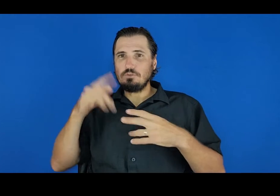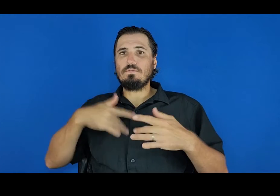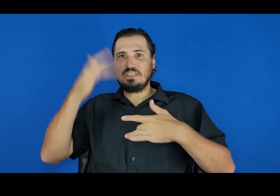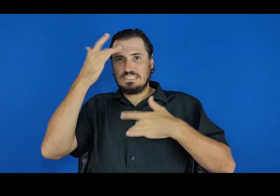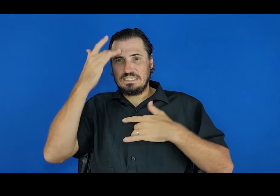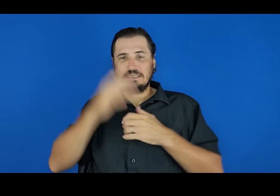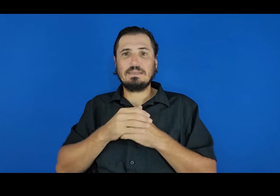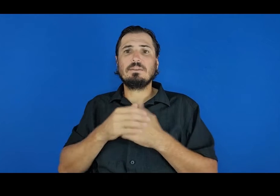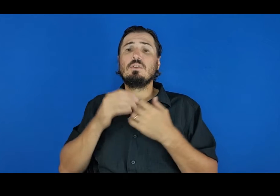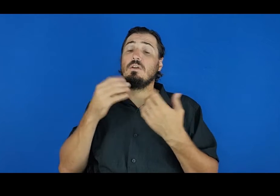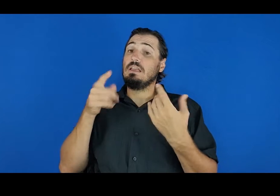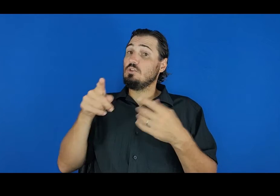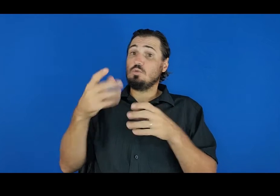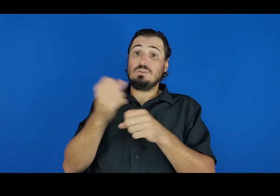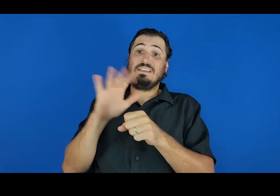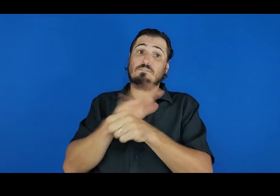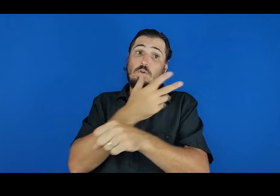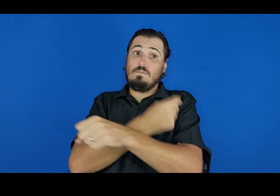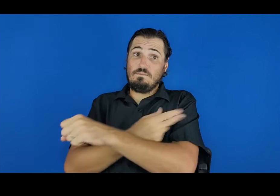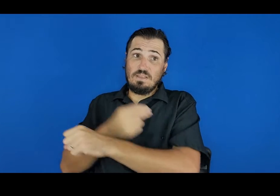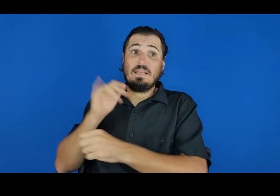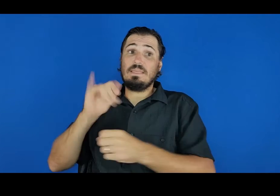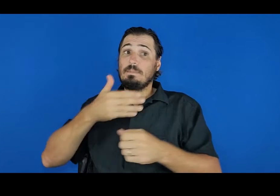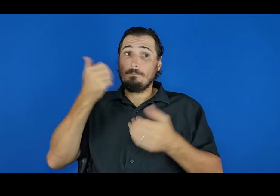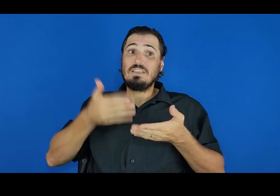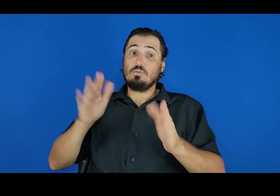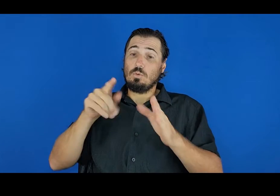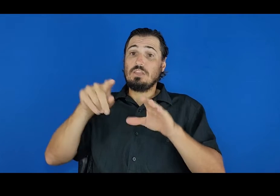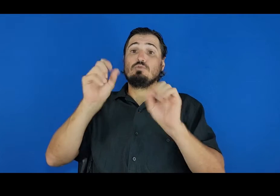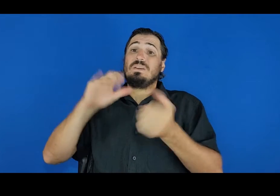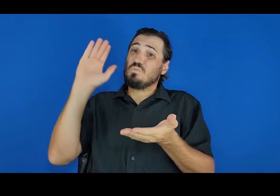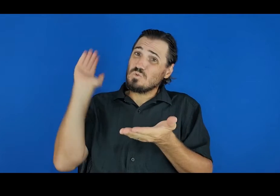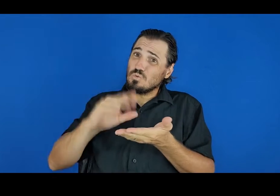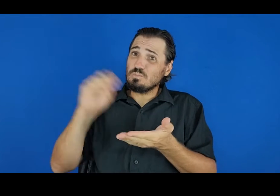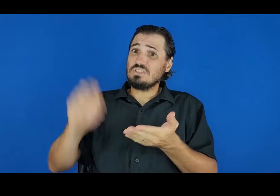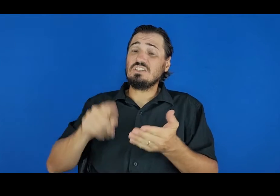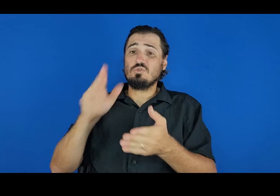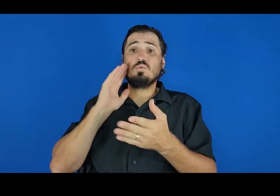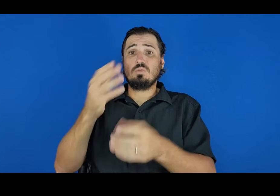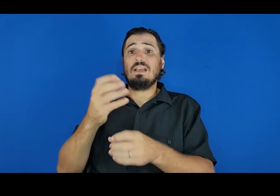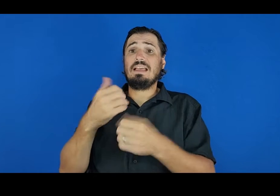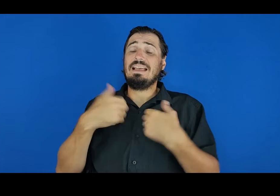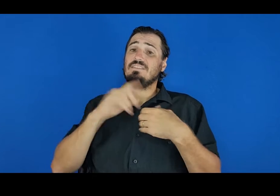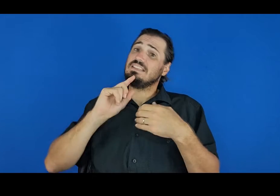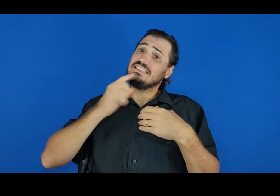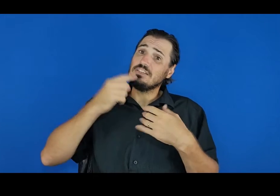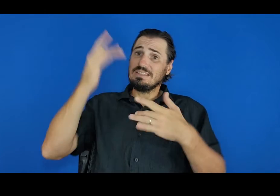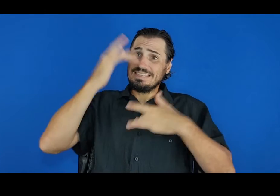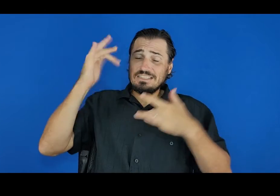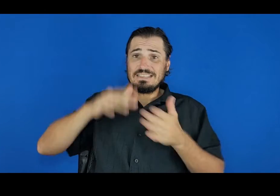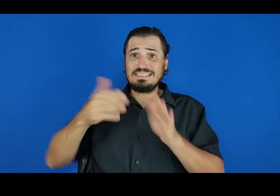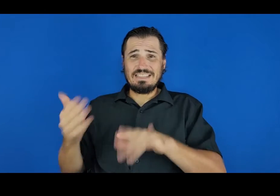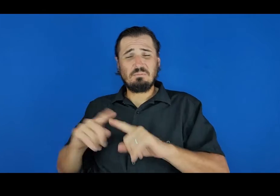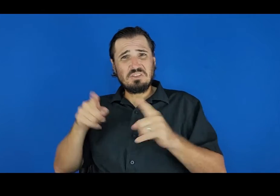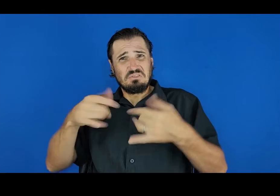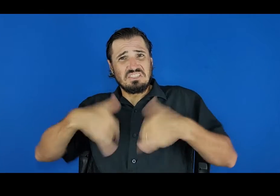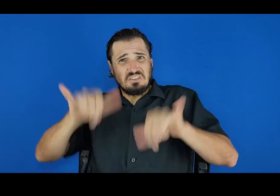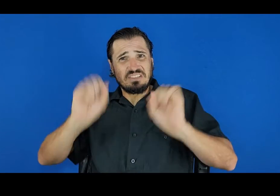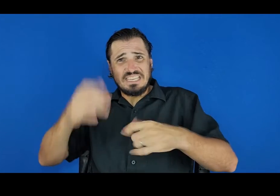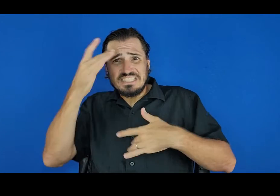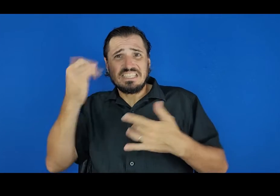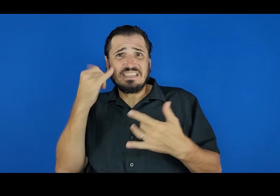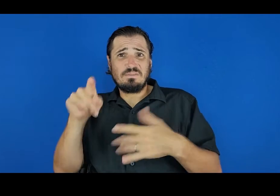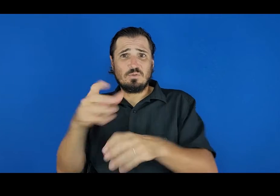Being fully vaccinated is the most effective way to reduce the likelihood you’ll suffer severe illness or death, but breakthrough infections are still possible.